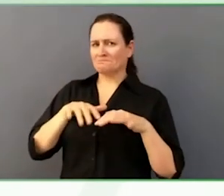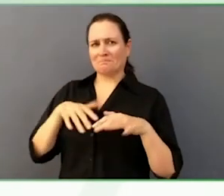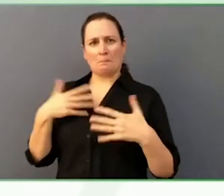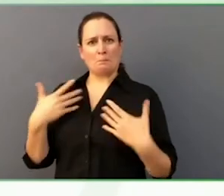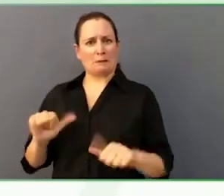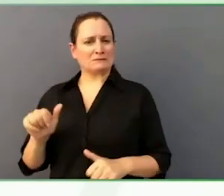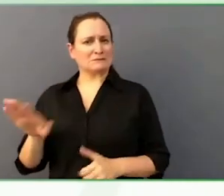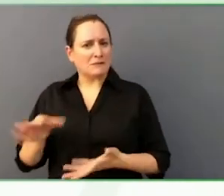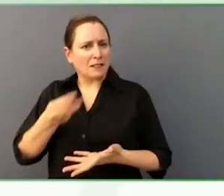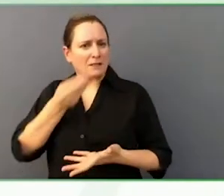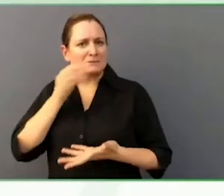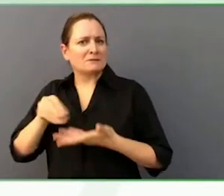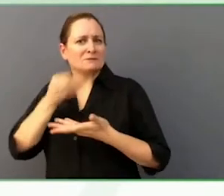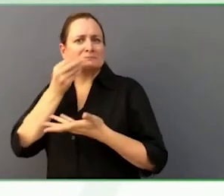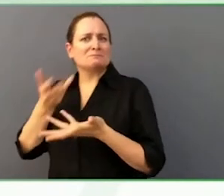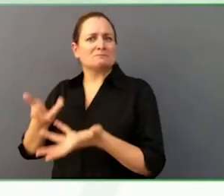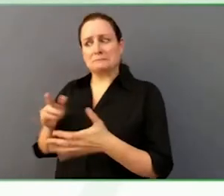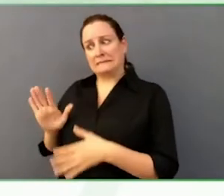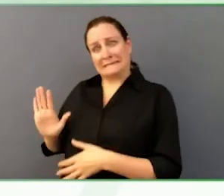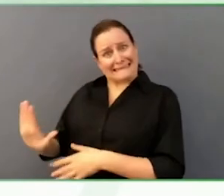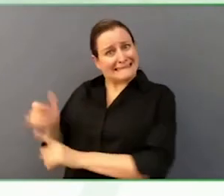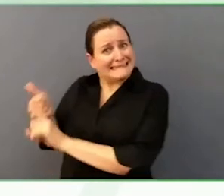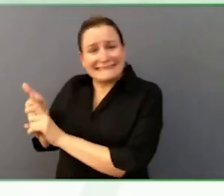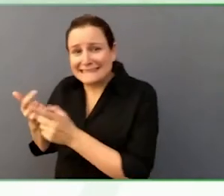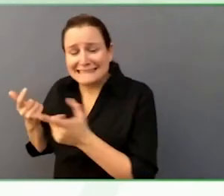and decide what should make happen.